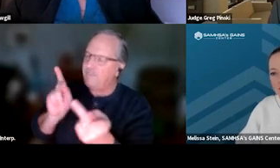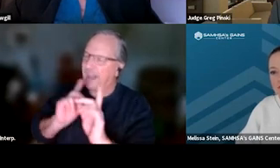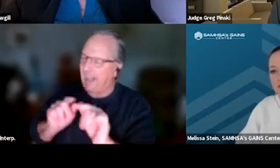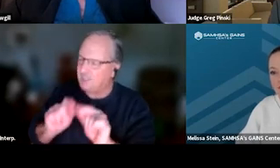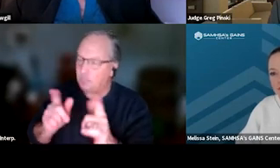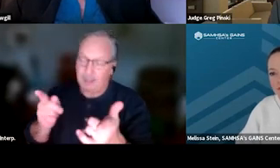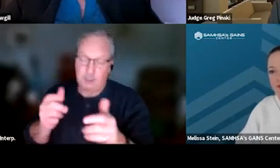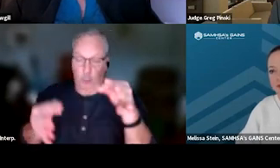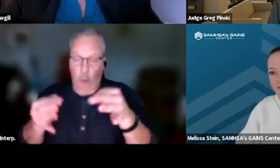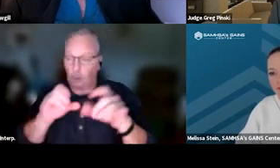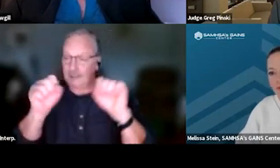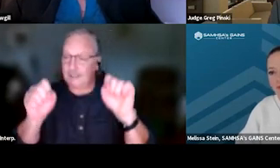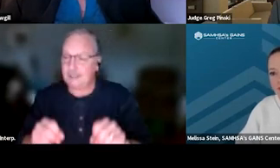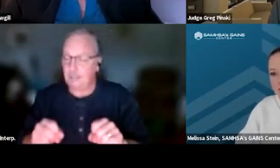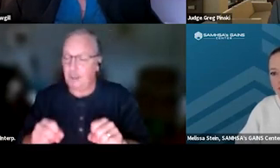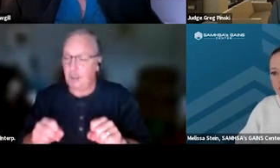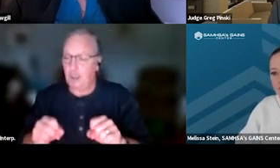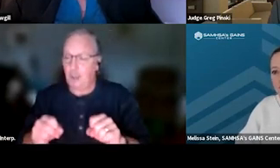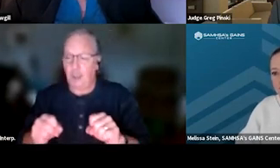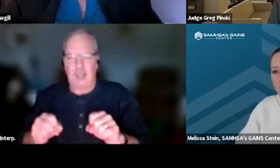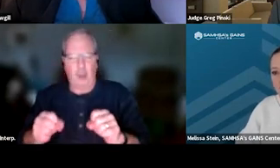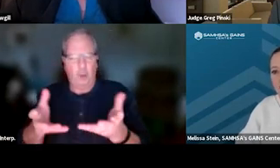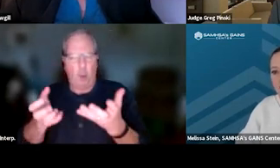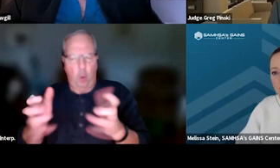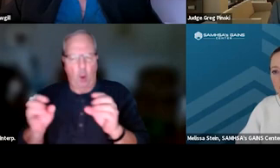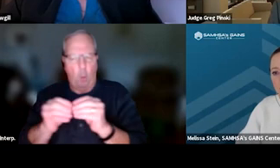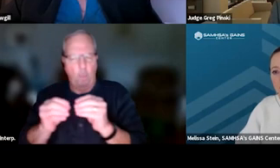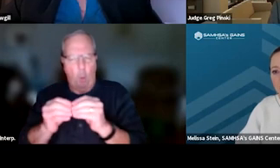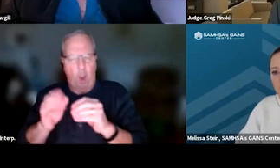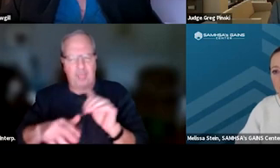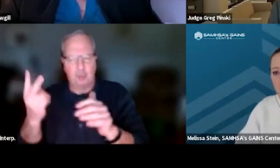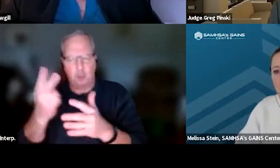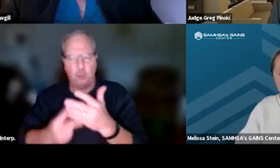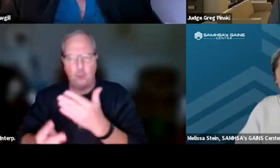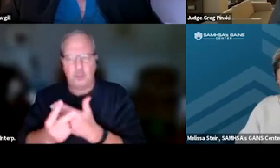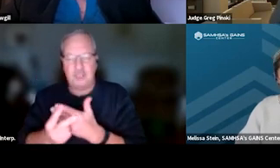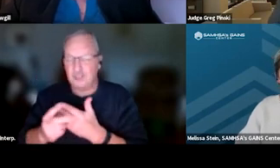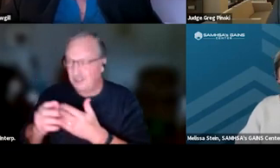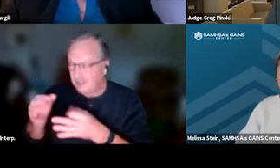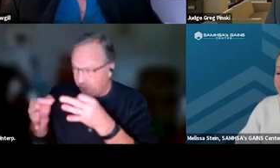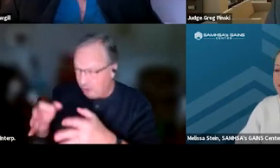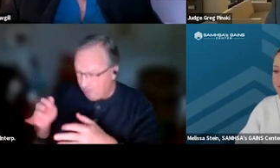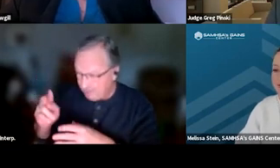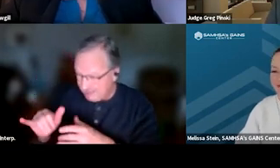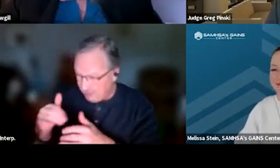but we certainly wouldn't want it to go more than the two weeks. I don't know, Judge Pinski, do you have more opinion on that?